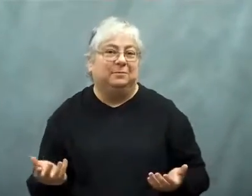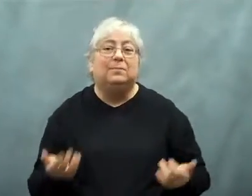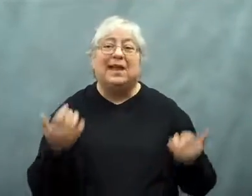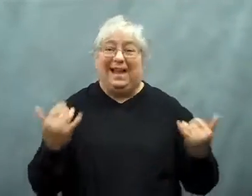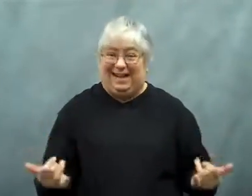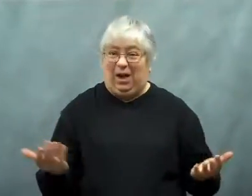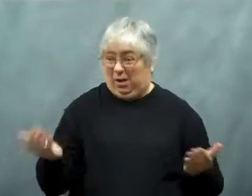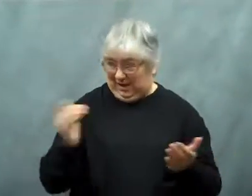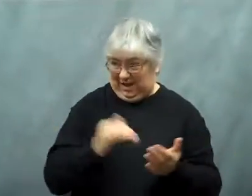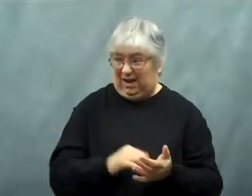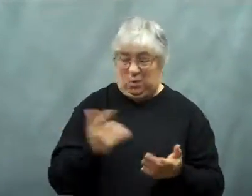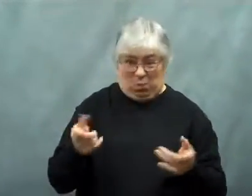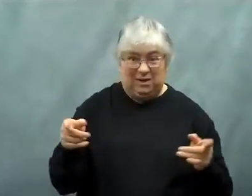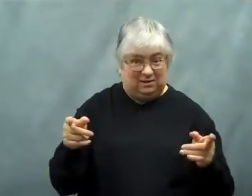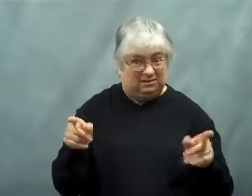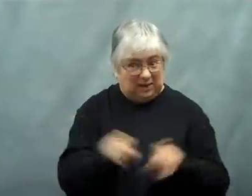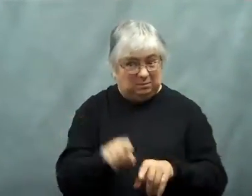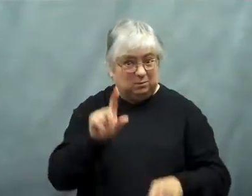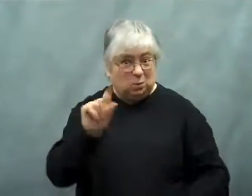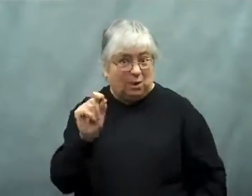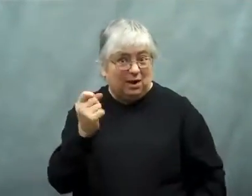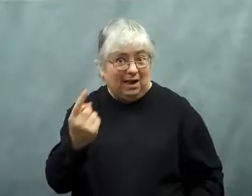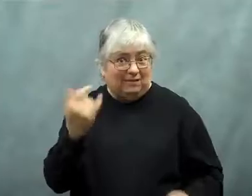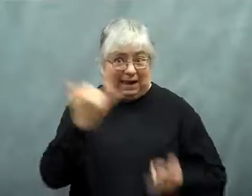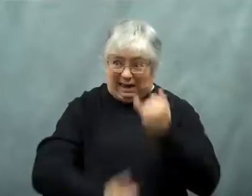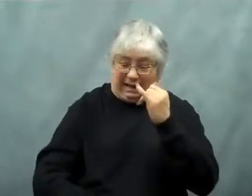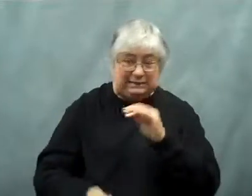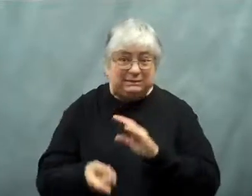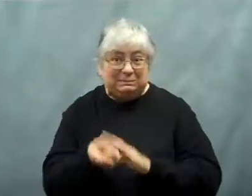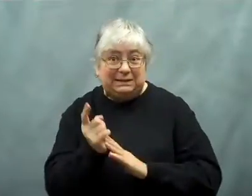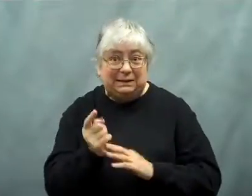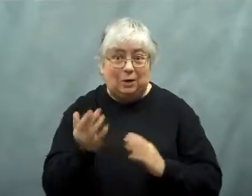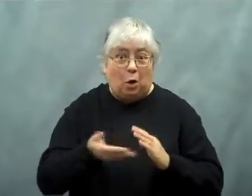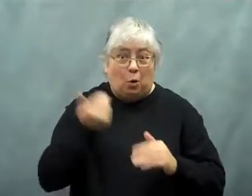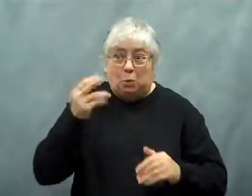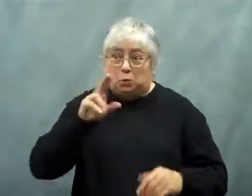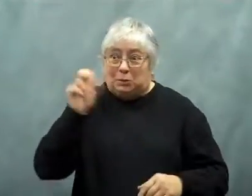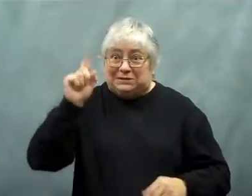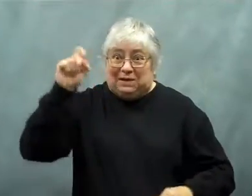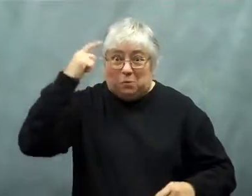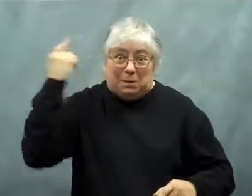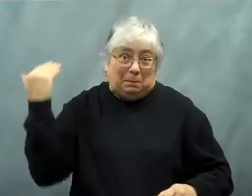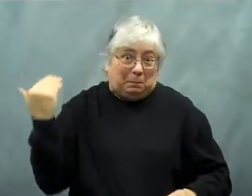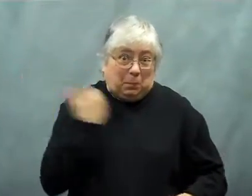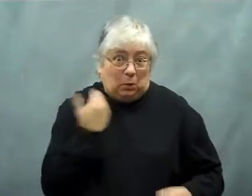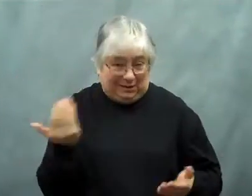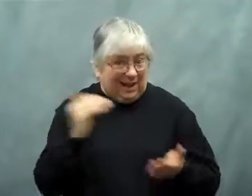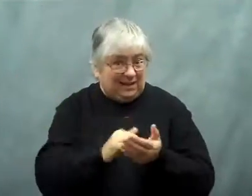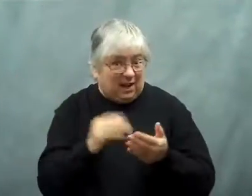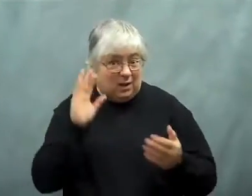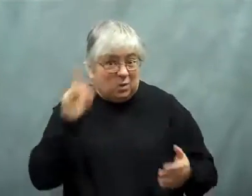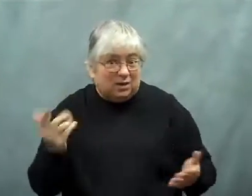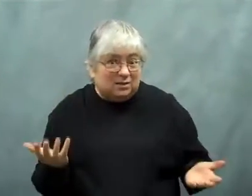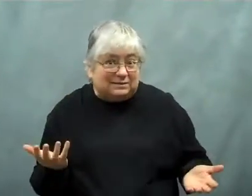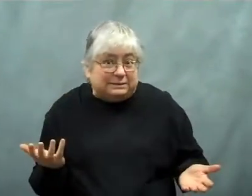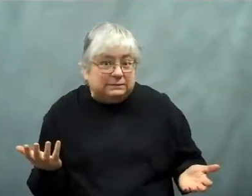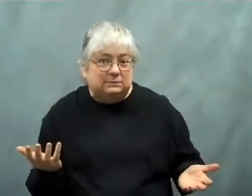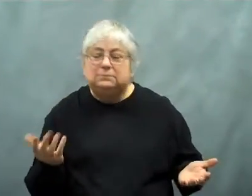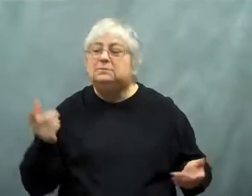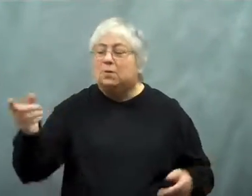Will the government nearly go broke the way it almost did in 2011?